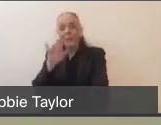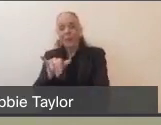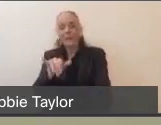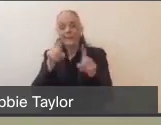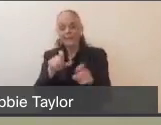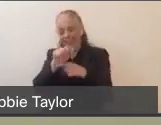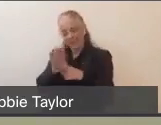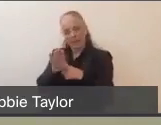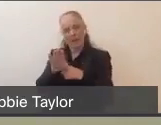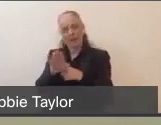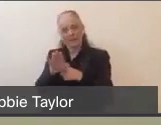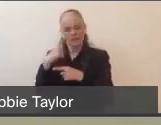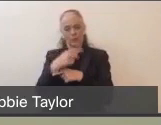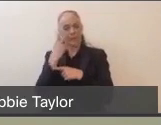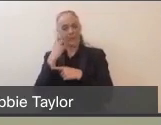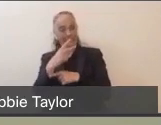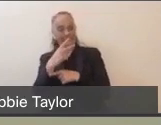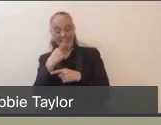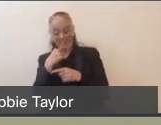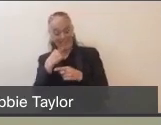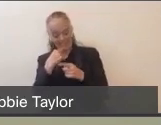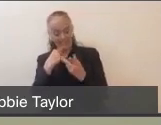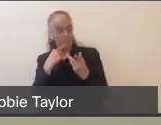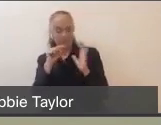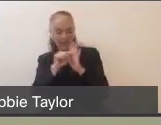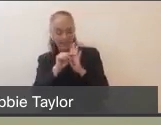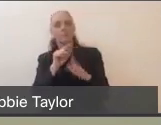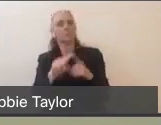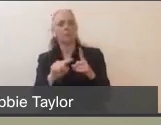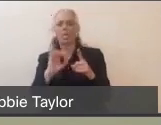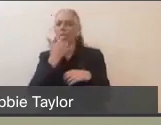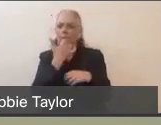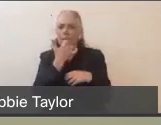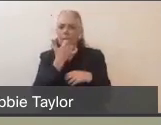And so we need time to do more antibody testing, and doing it at a population level,